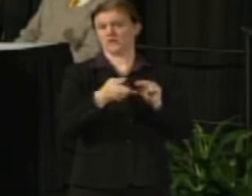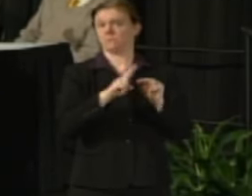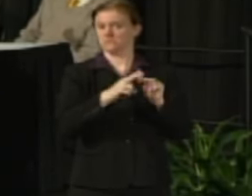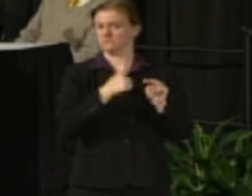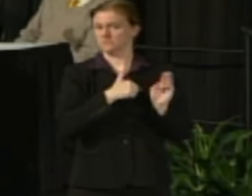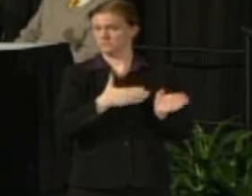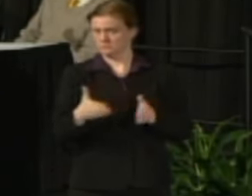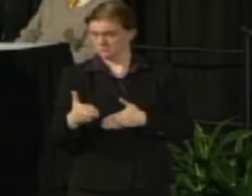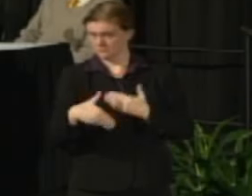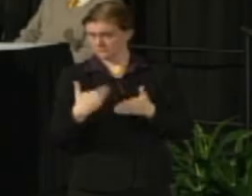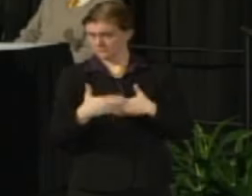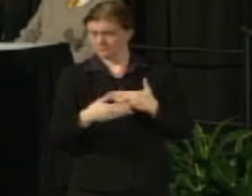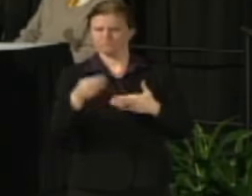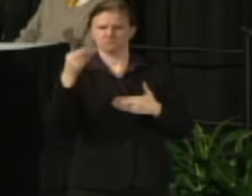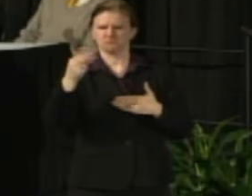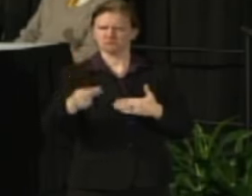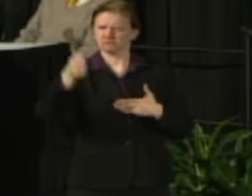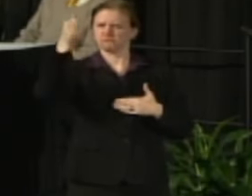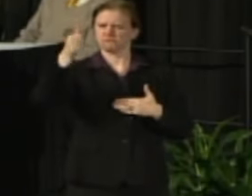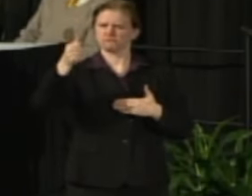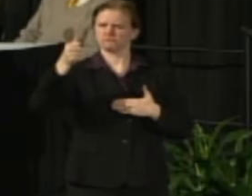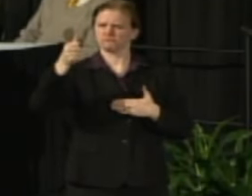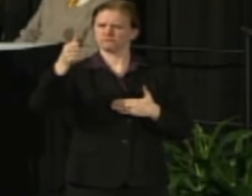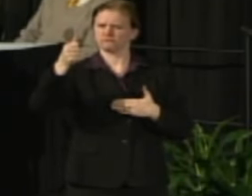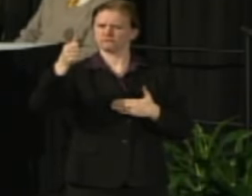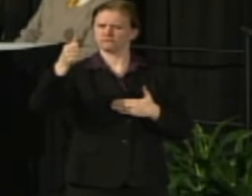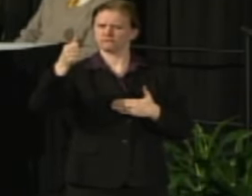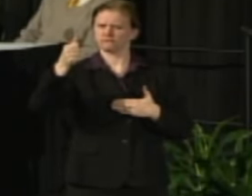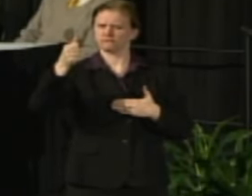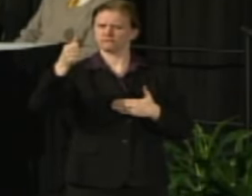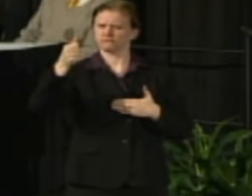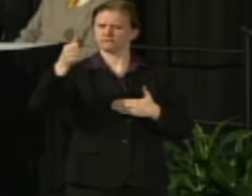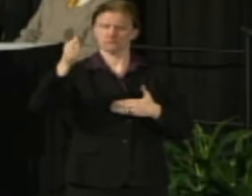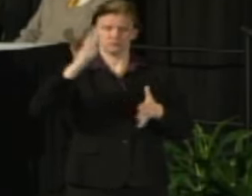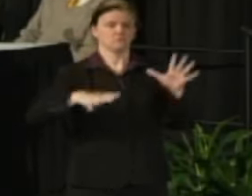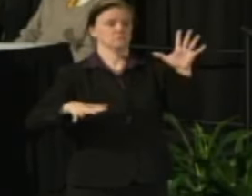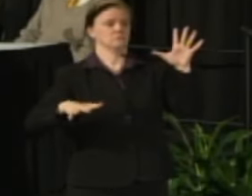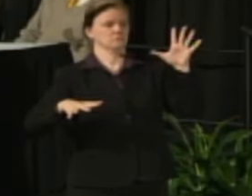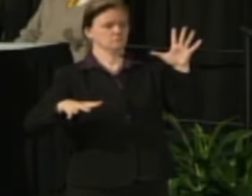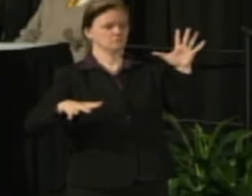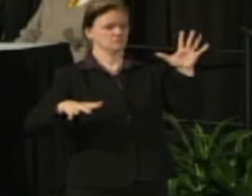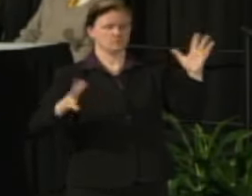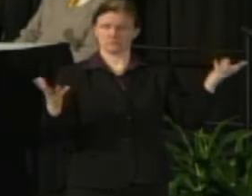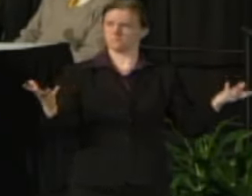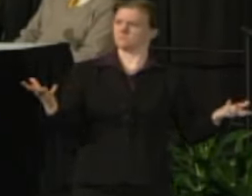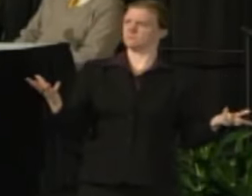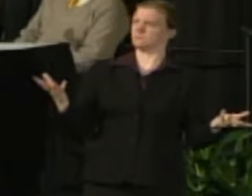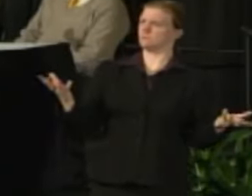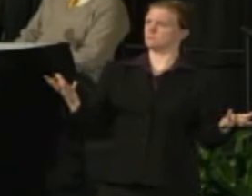and then suddenly unveil something long-planned but not brought up in the course